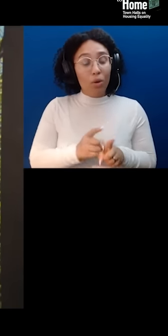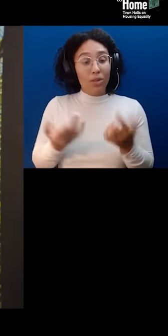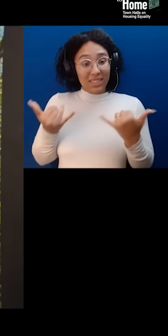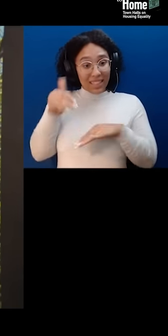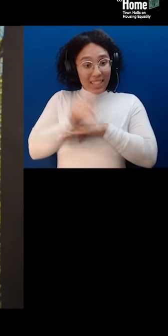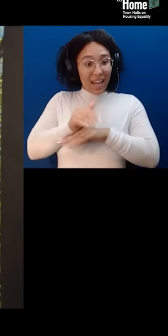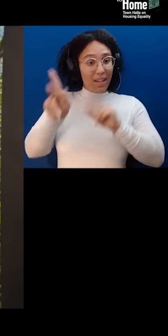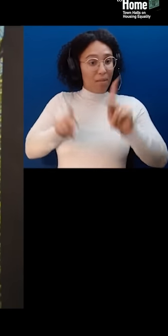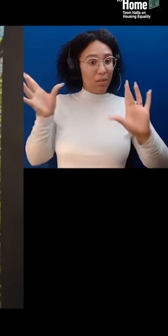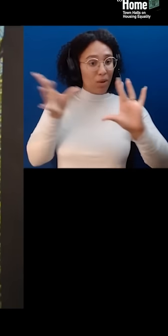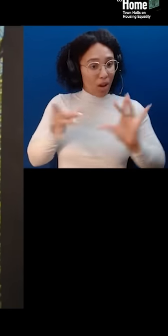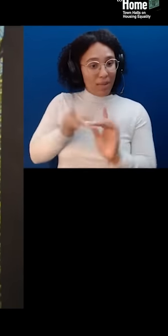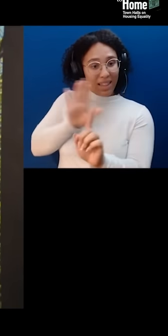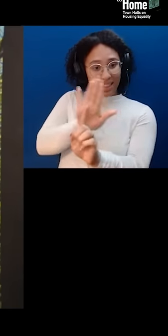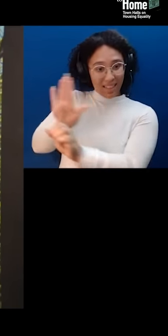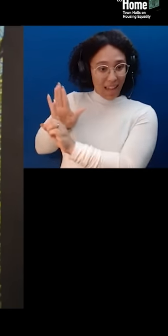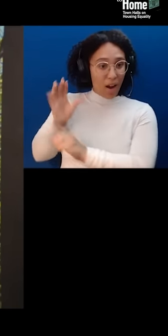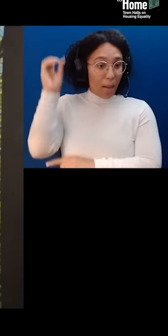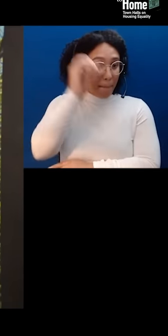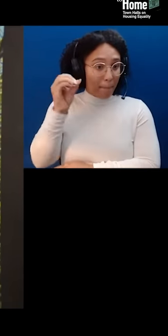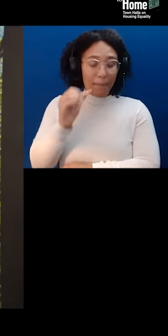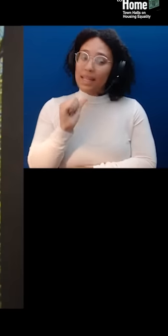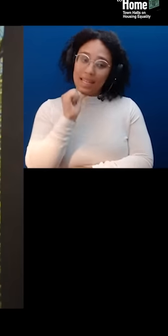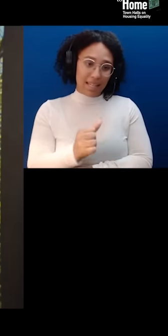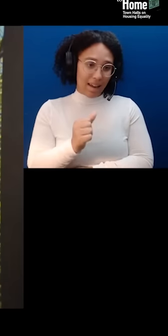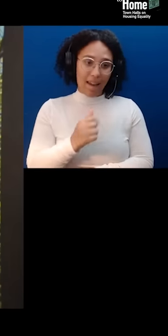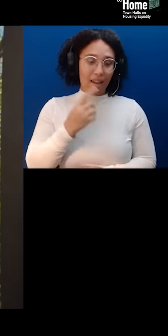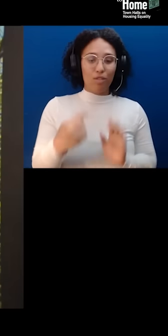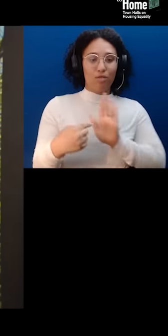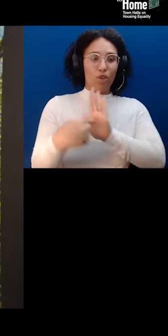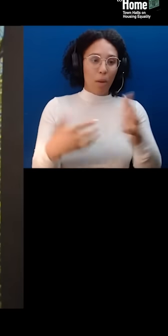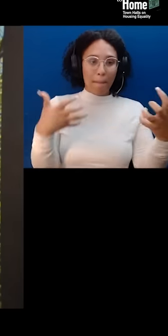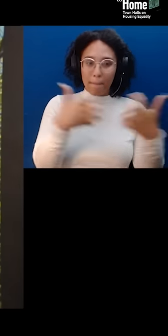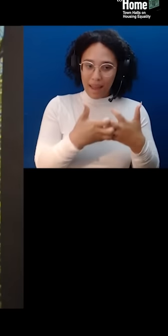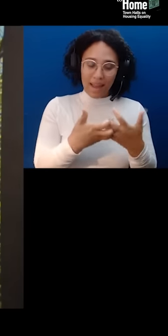and do not necessarily reflect the views of the WNET group. And now, I'm pleased to introduce